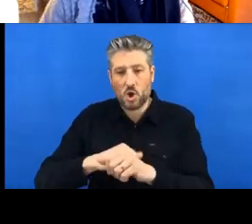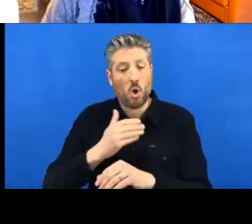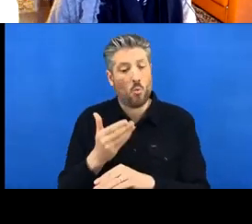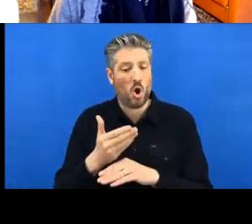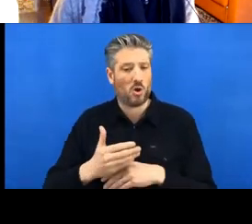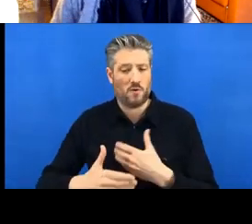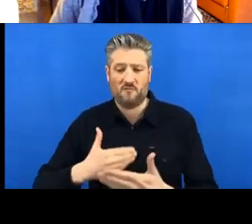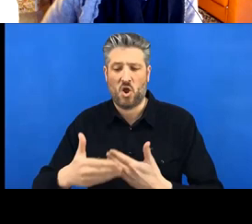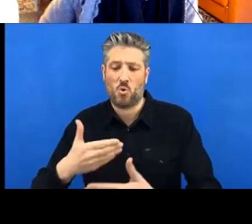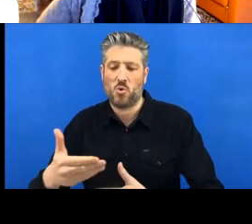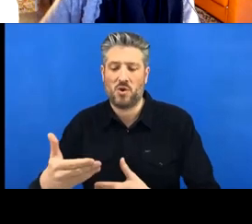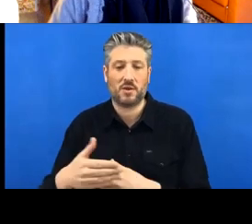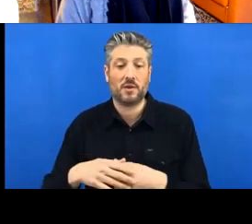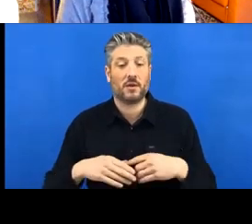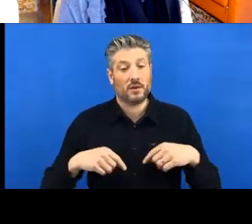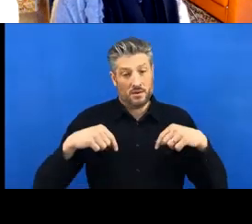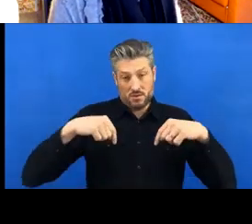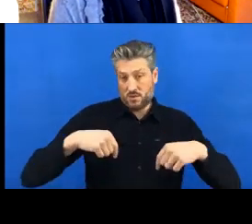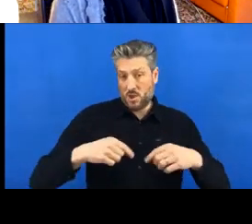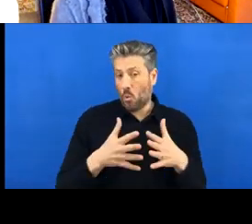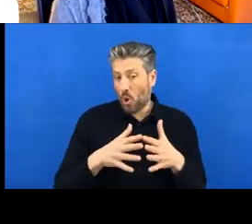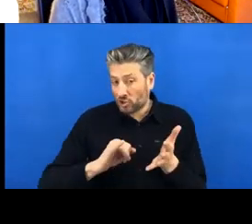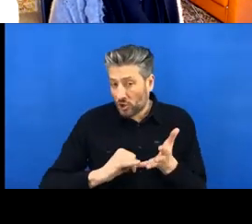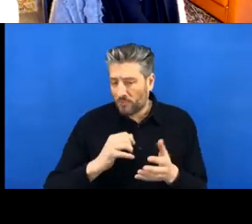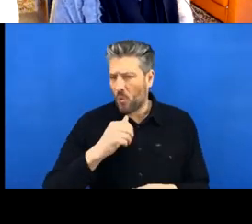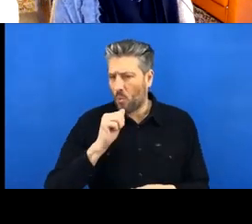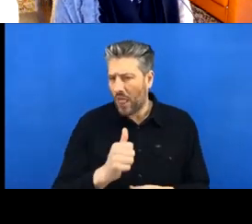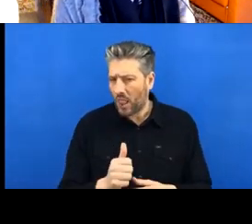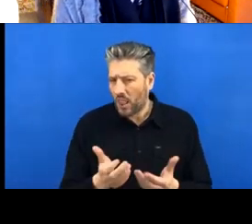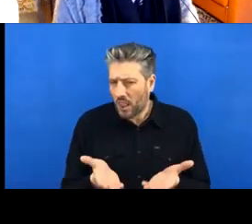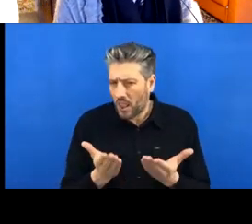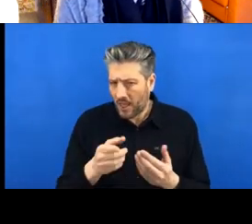to think about some of these questions: about what you do currently, especially when you're working with R,